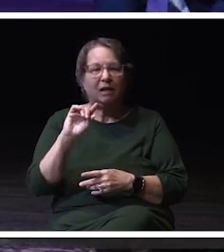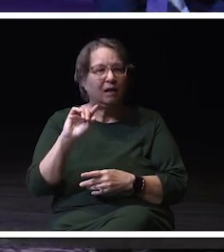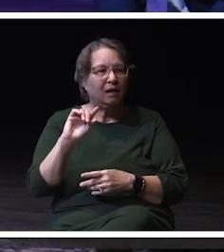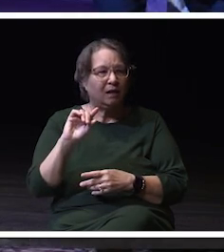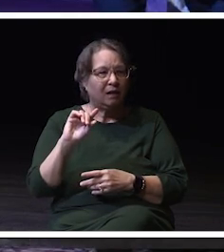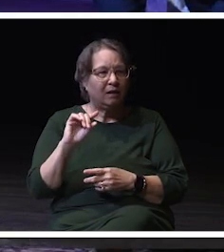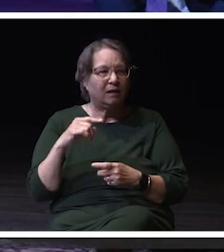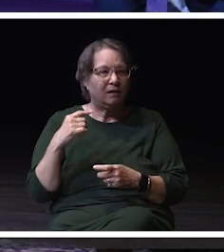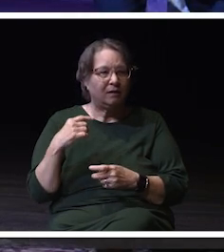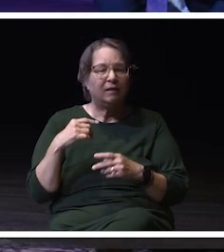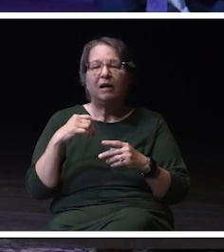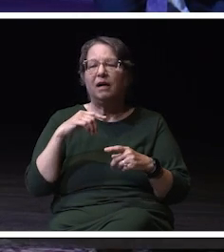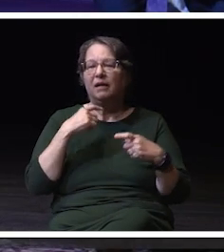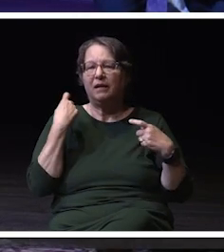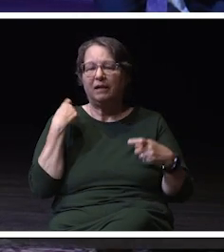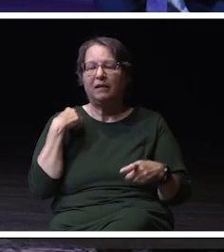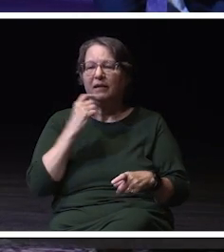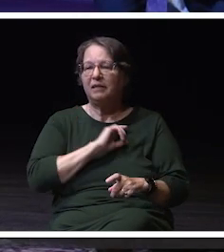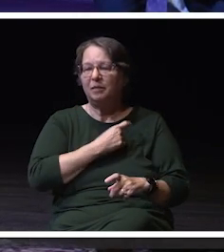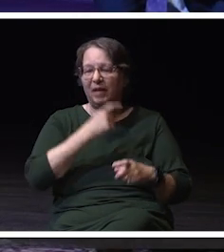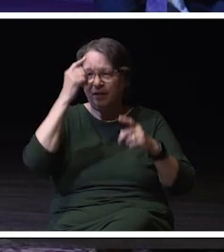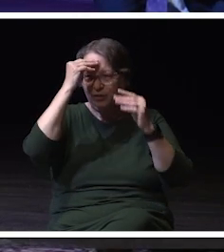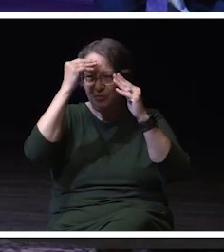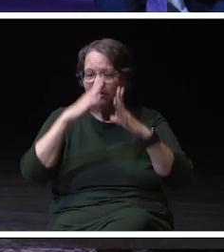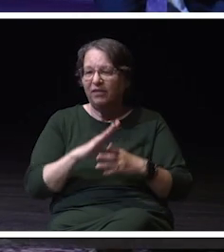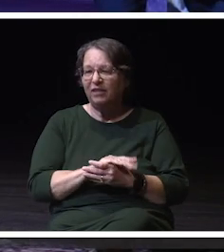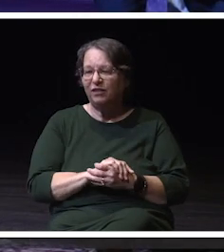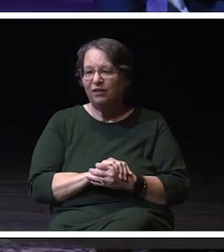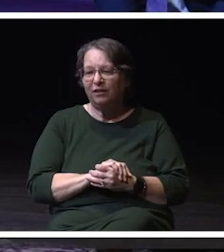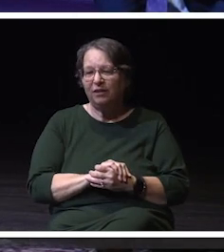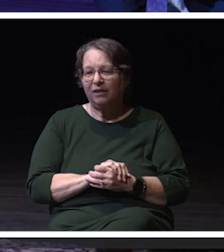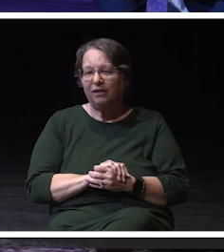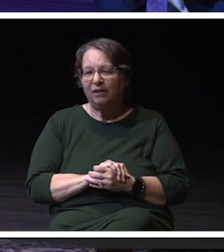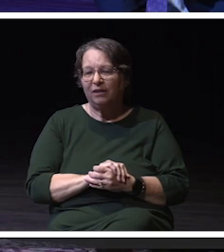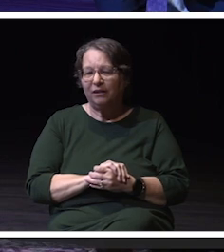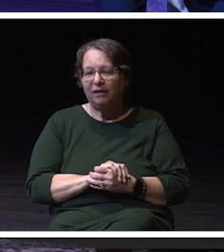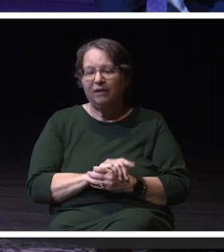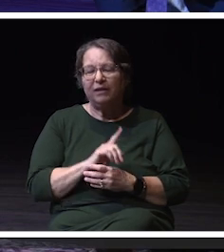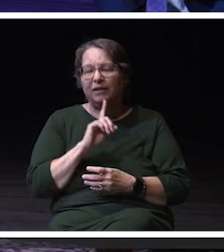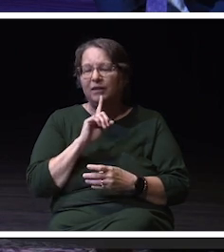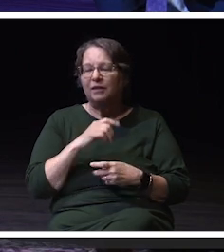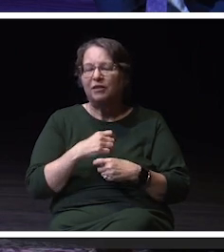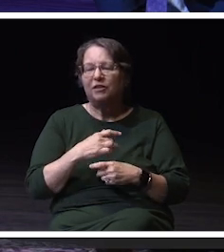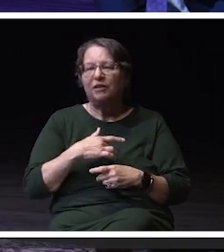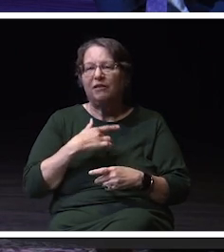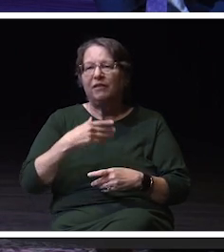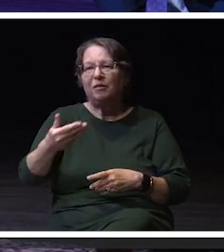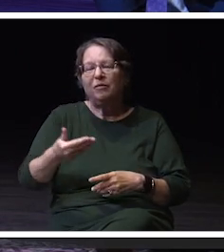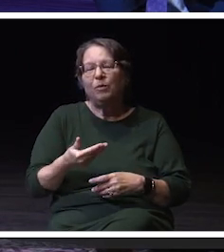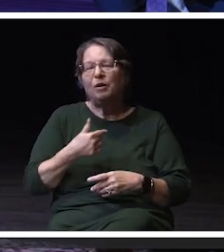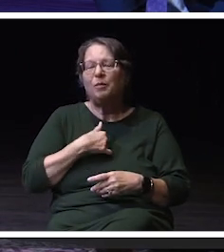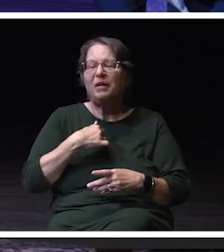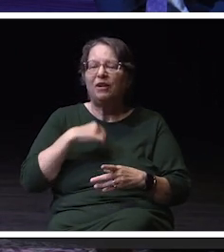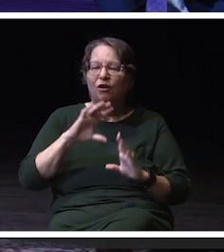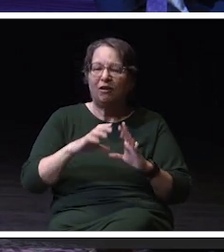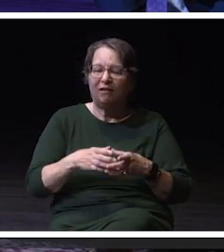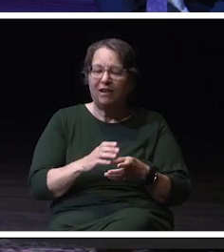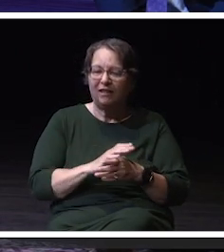Being from a school that's very white and Latino, she made me feel very welcome in her class. And just showing her leadership and showing,